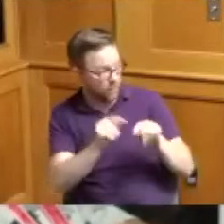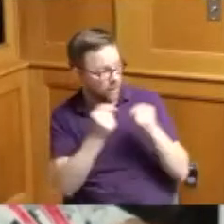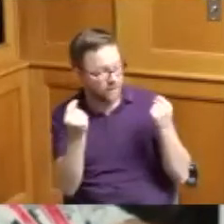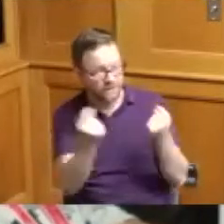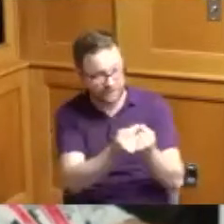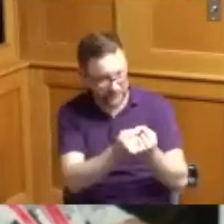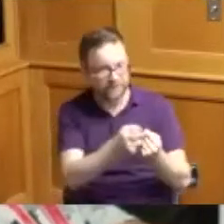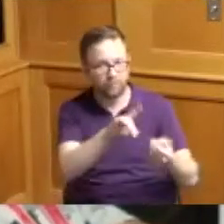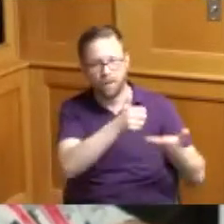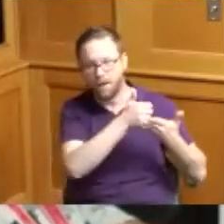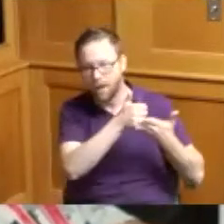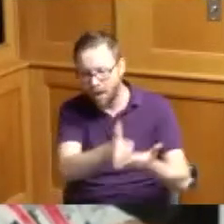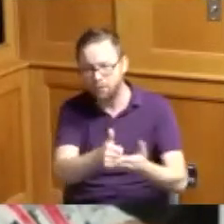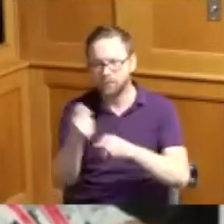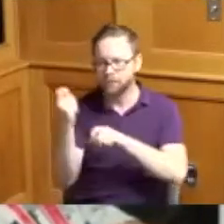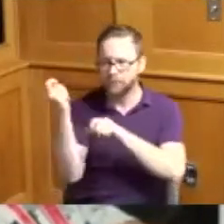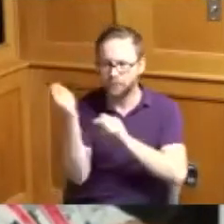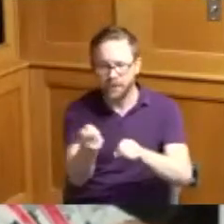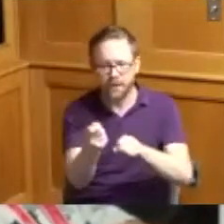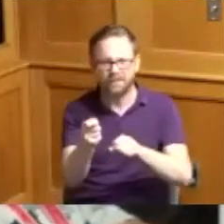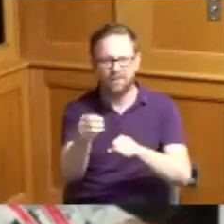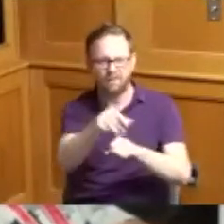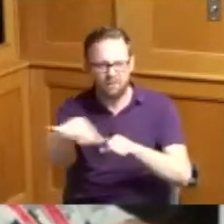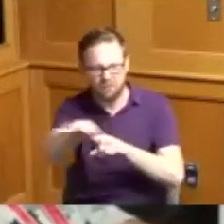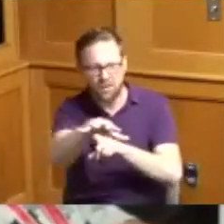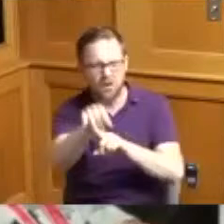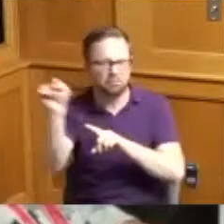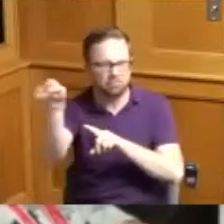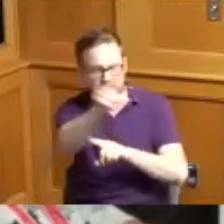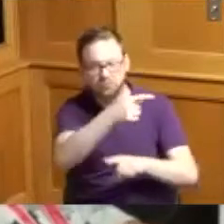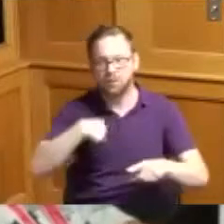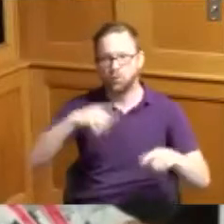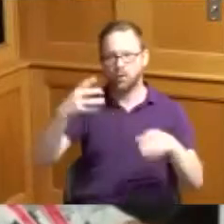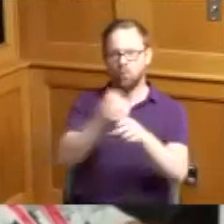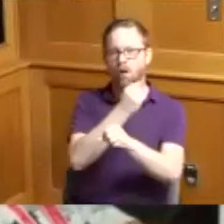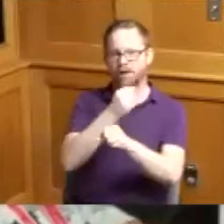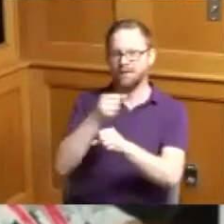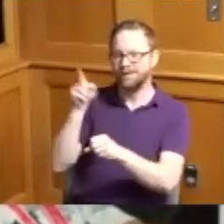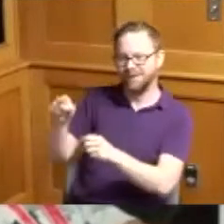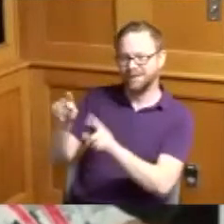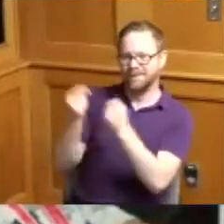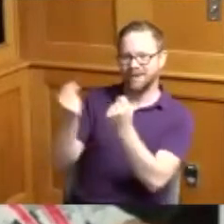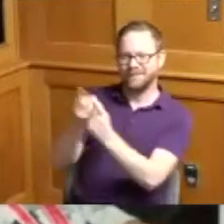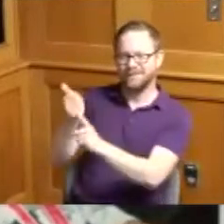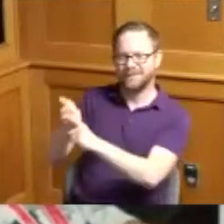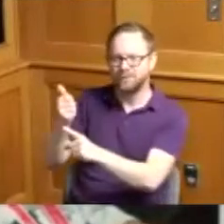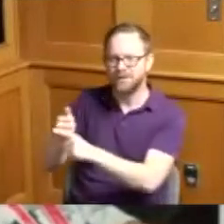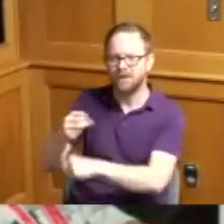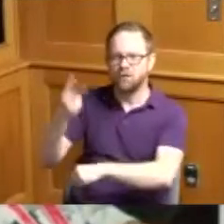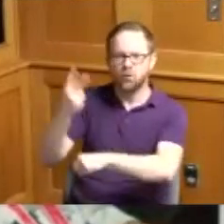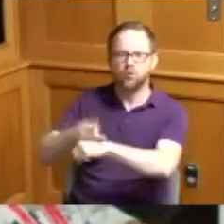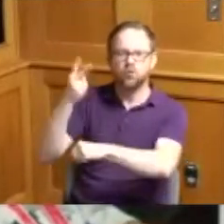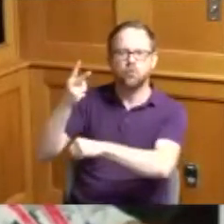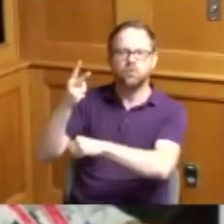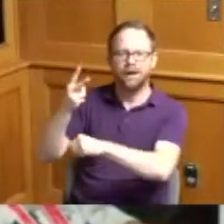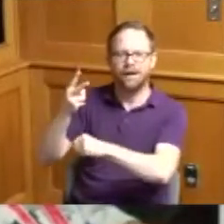hit fielded and we won we beat the team that was defending two-time state champion 16-6 and we did